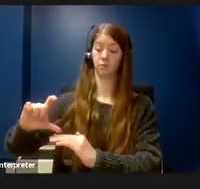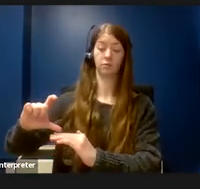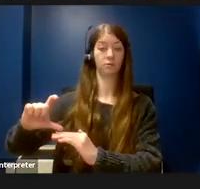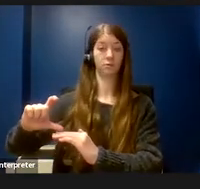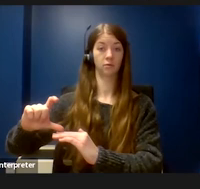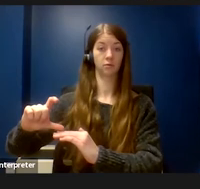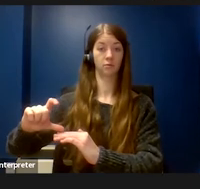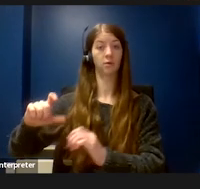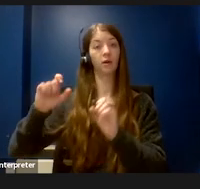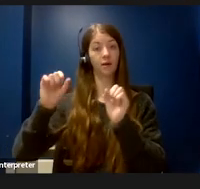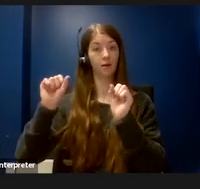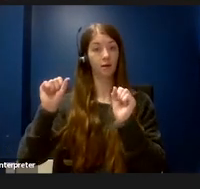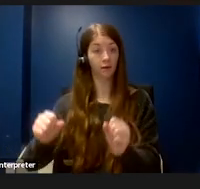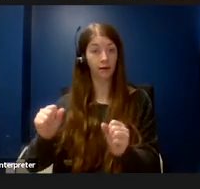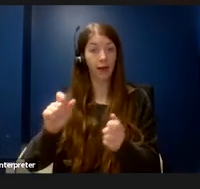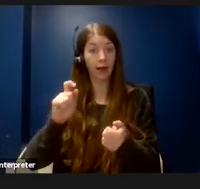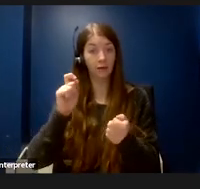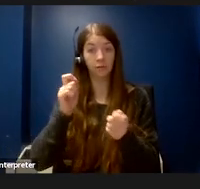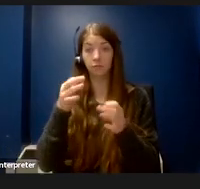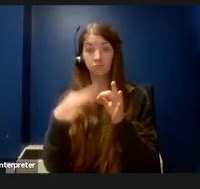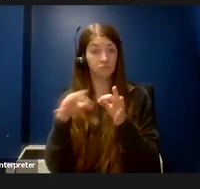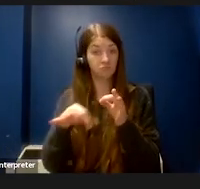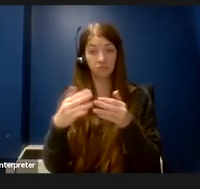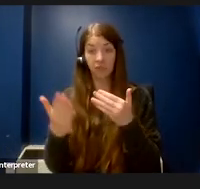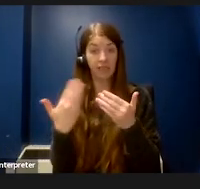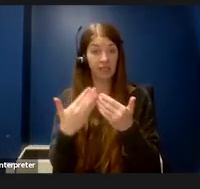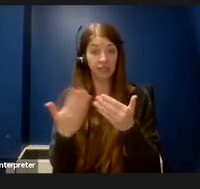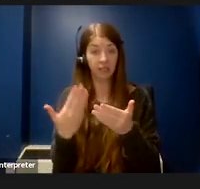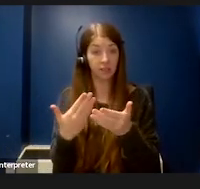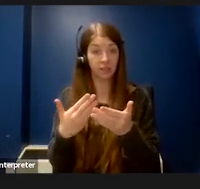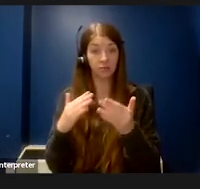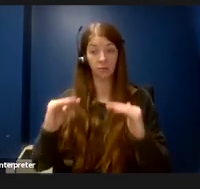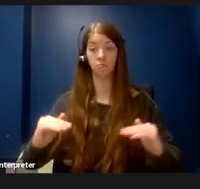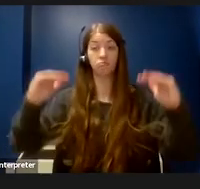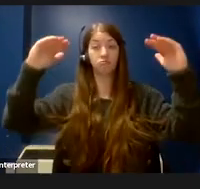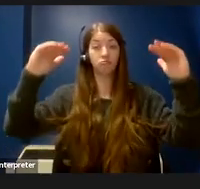just by pulling the pin out raising the bench and replacing the pin in the leg of the table.